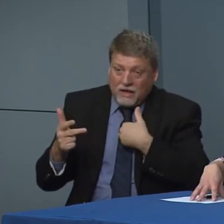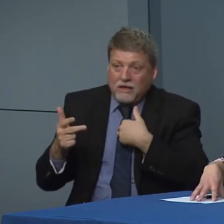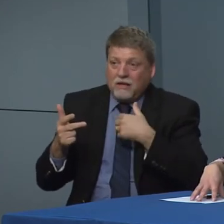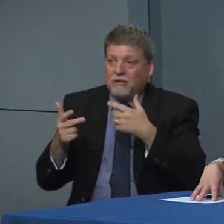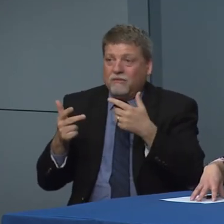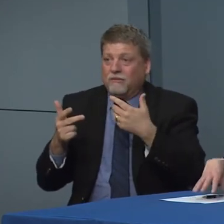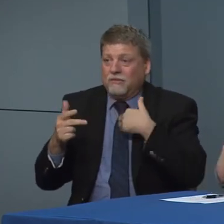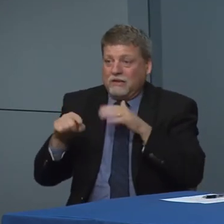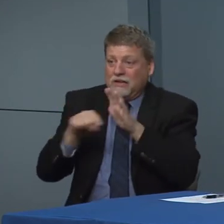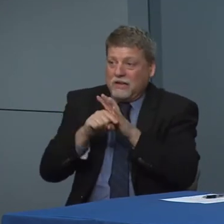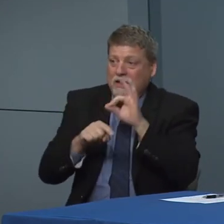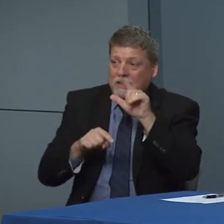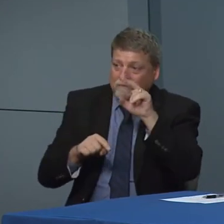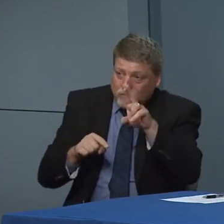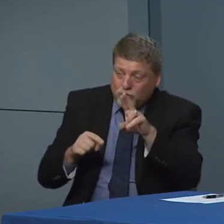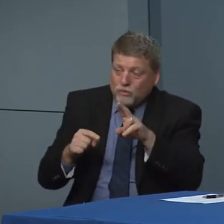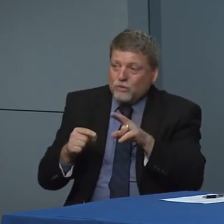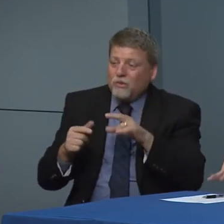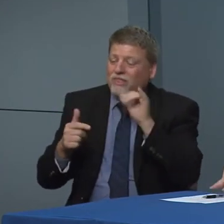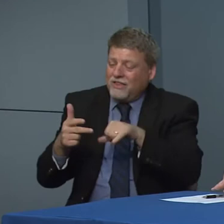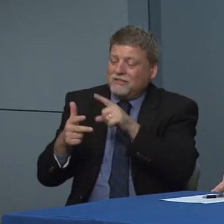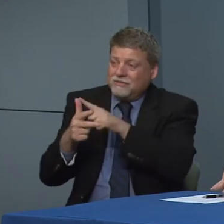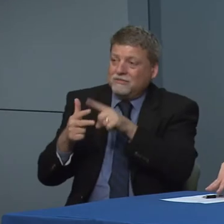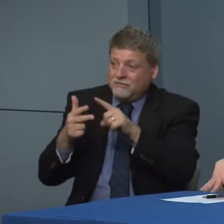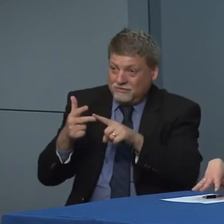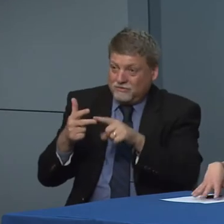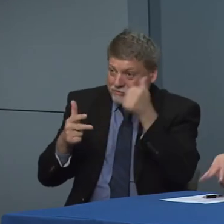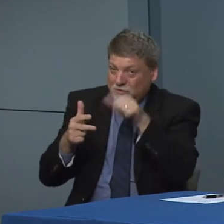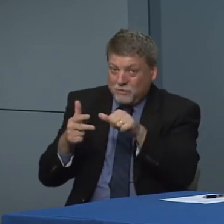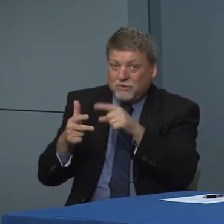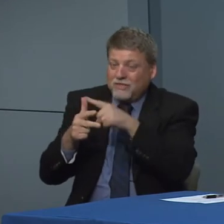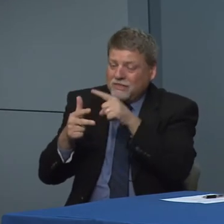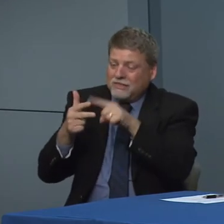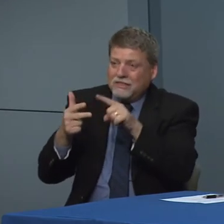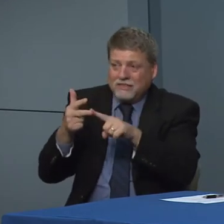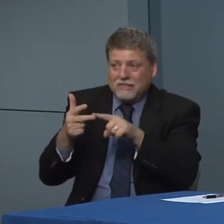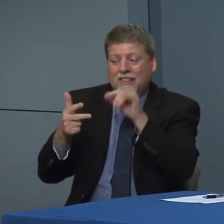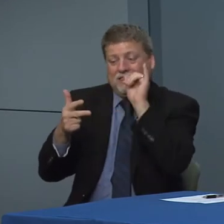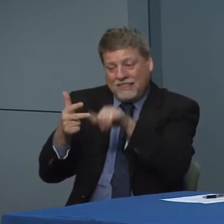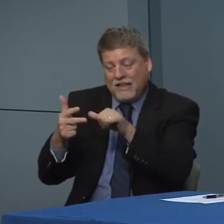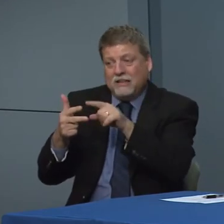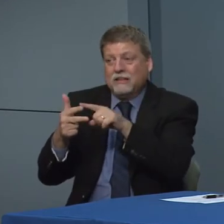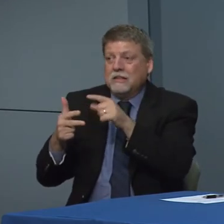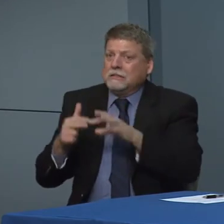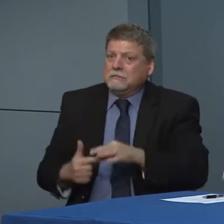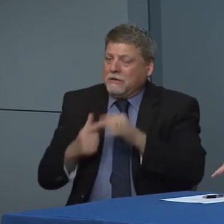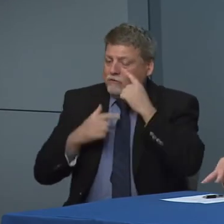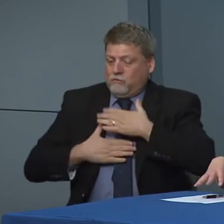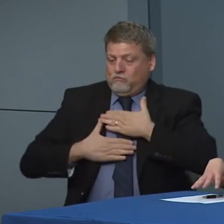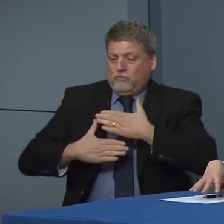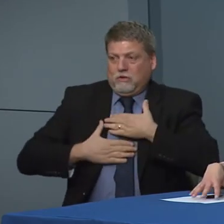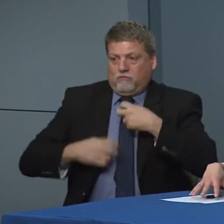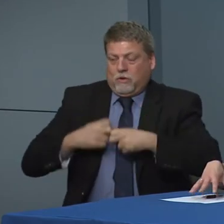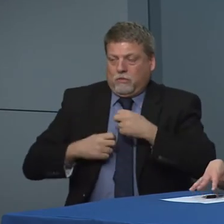if they need medical attention right if they're having trouble breathing. Right that that is something we want to make sure that they're getting medical attention for the test isn't